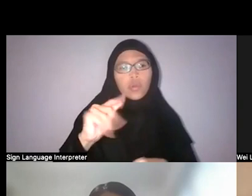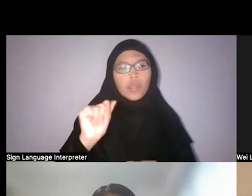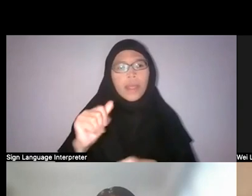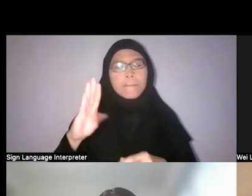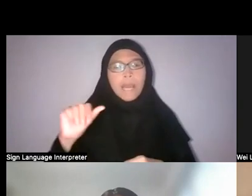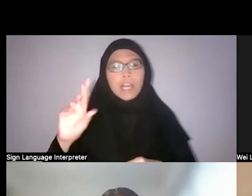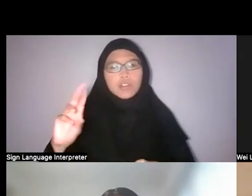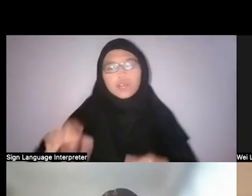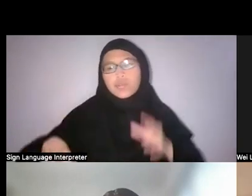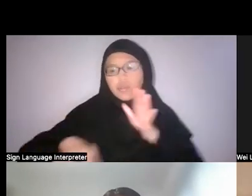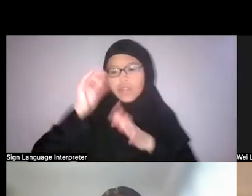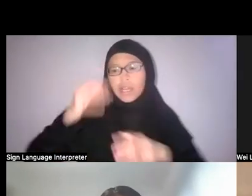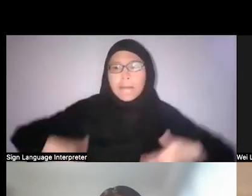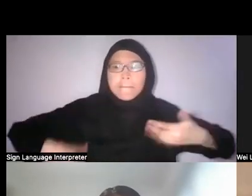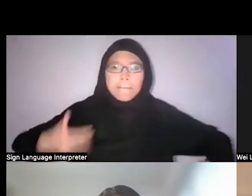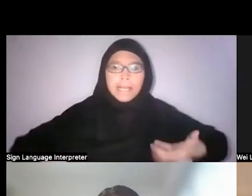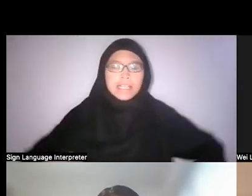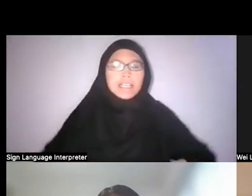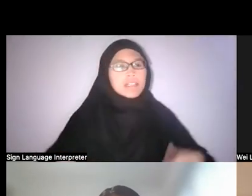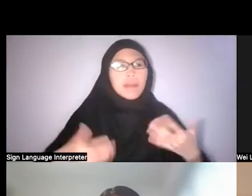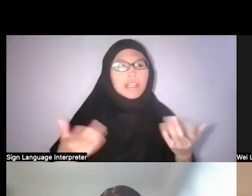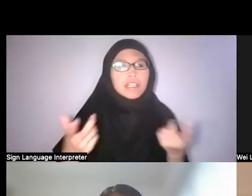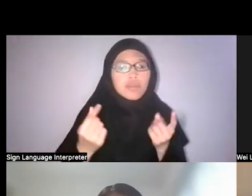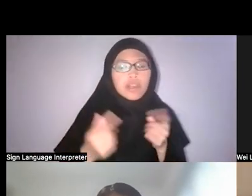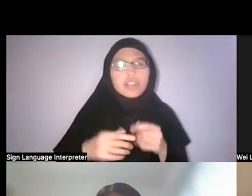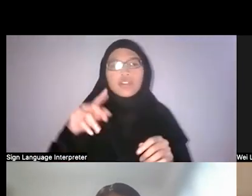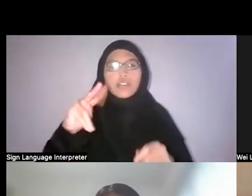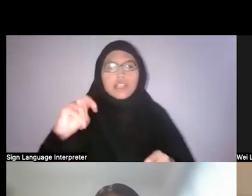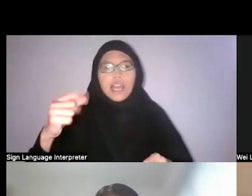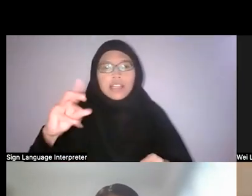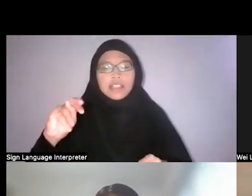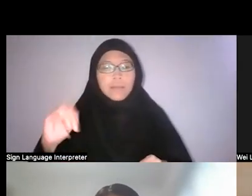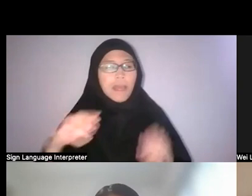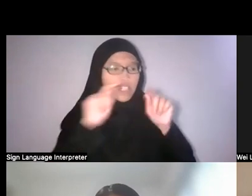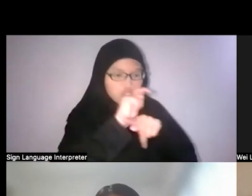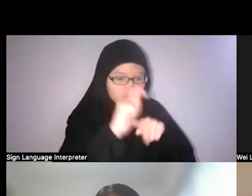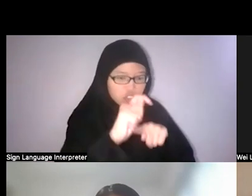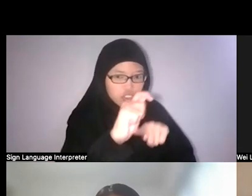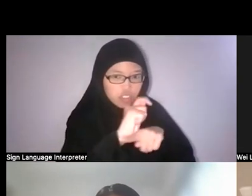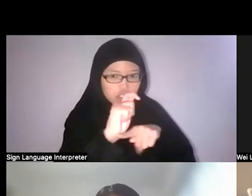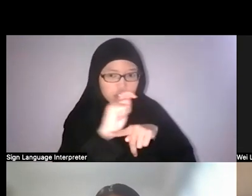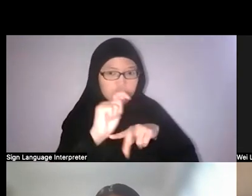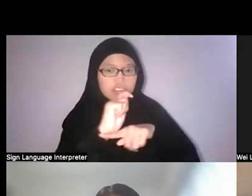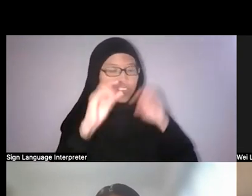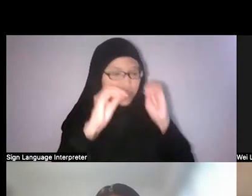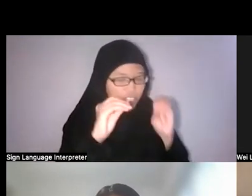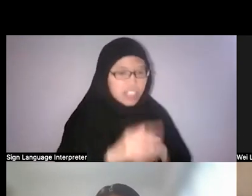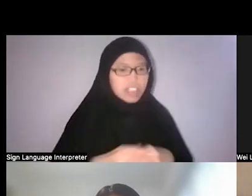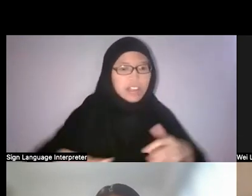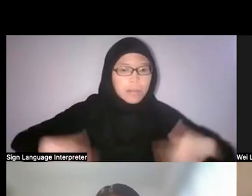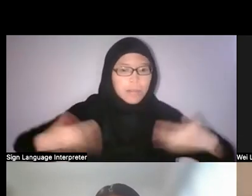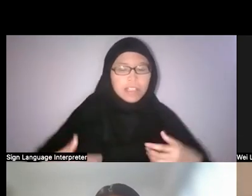They were actually trained by Ngadiman to look for certain plants that were in hard to reach places.